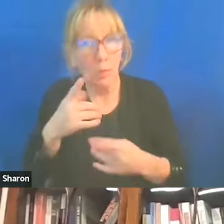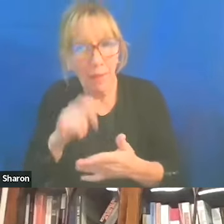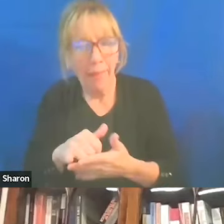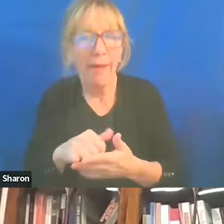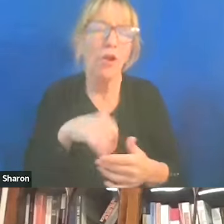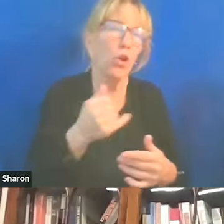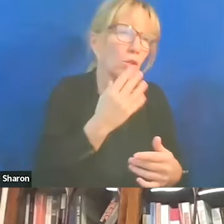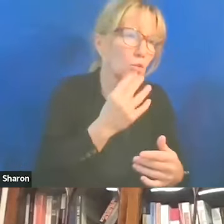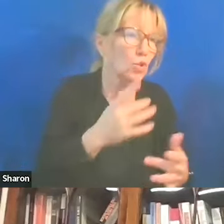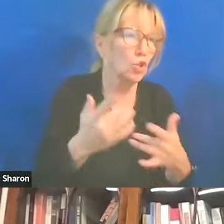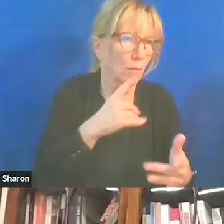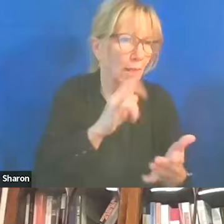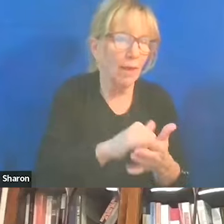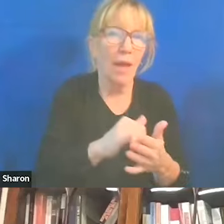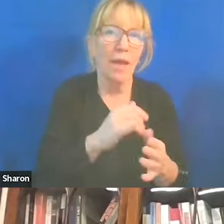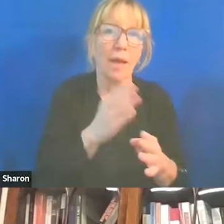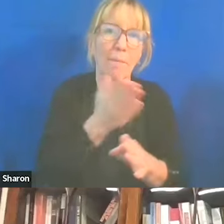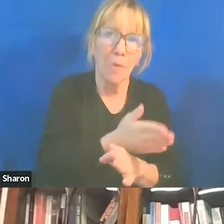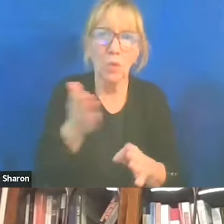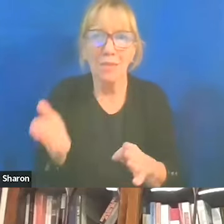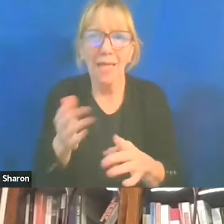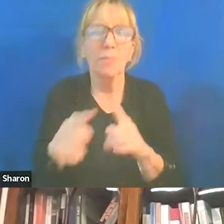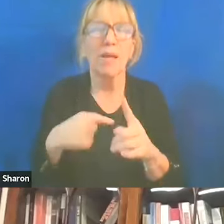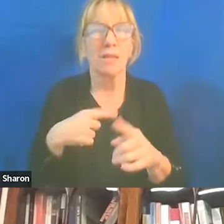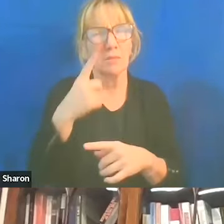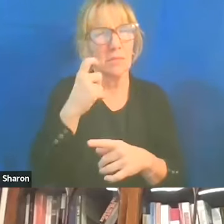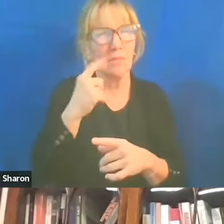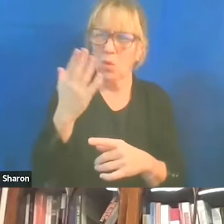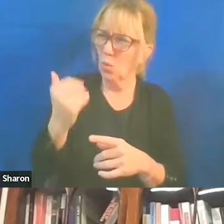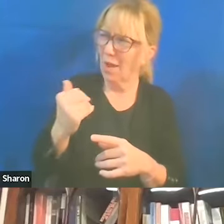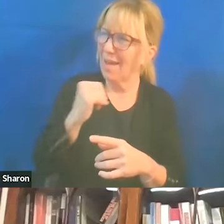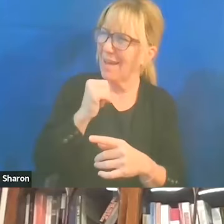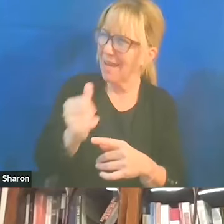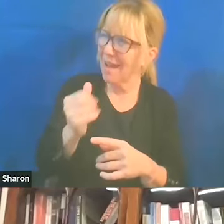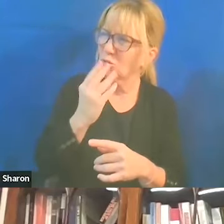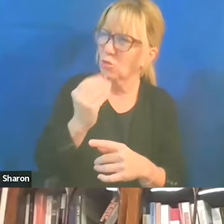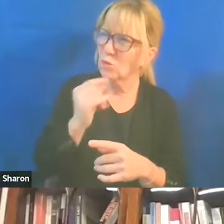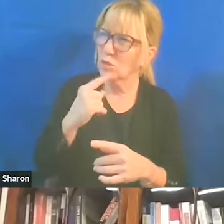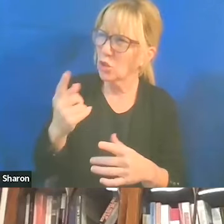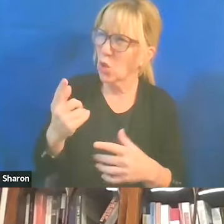But I think there's sometimes some suspicion why non-Jews are so energized about this question.